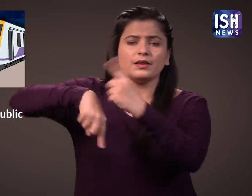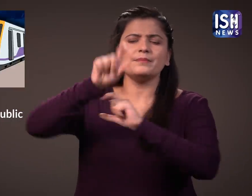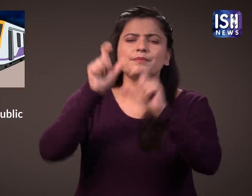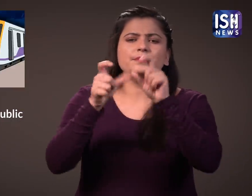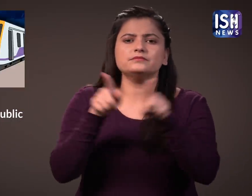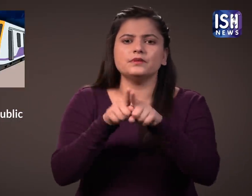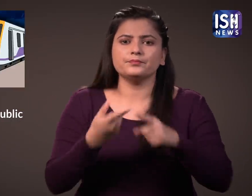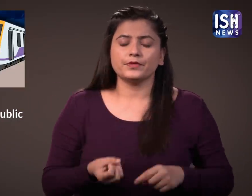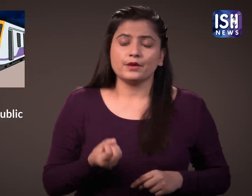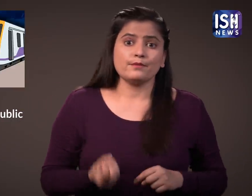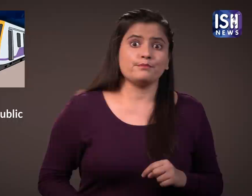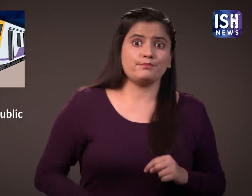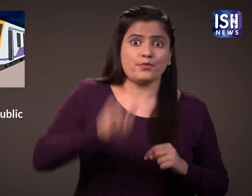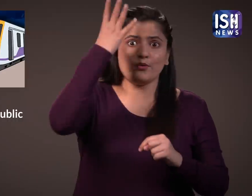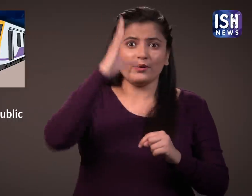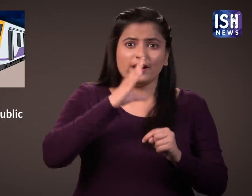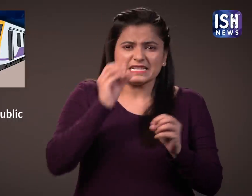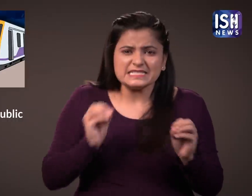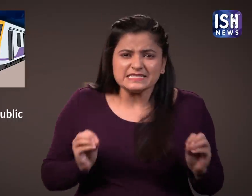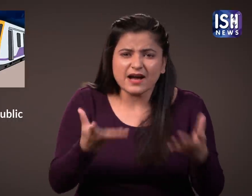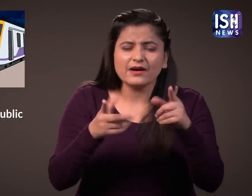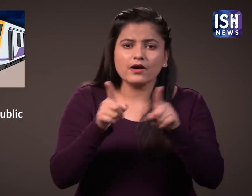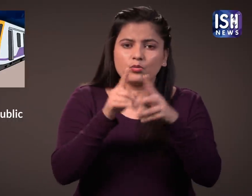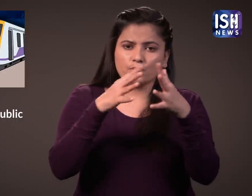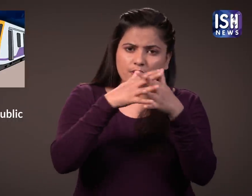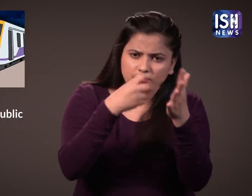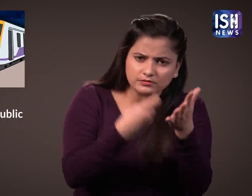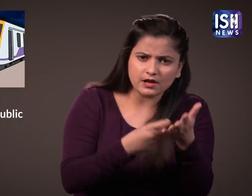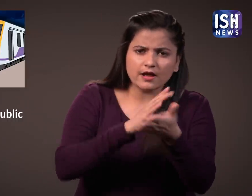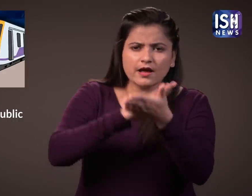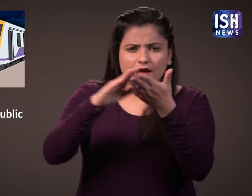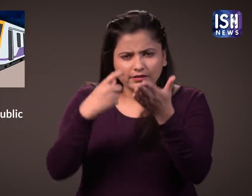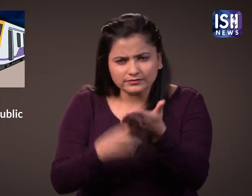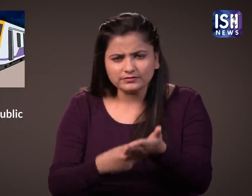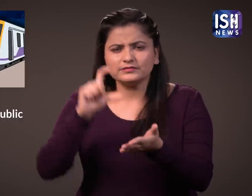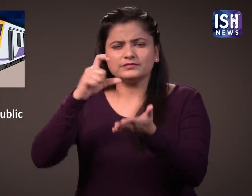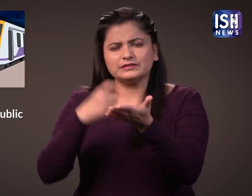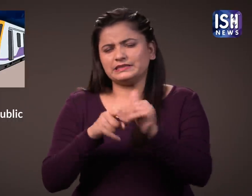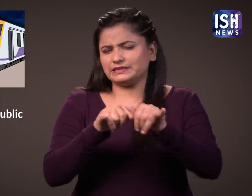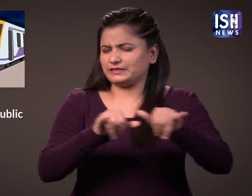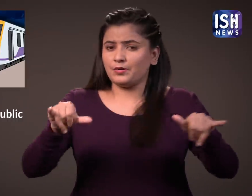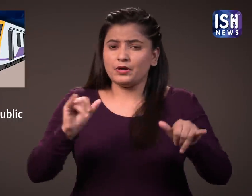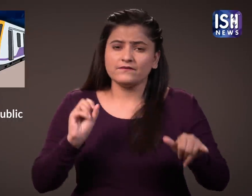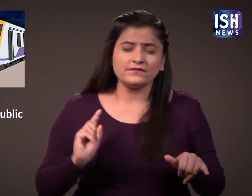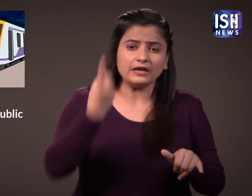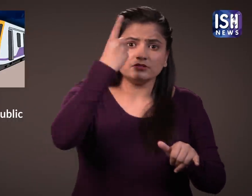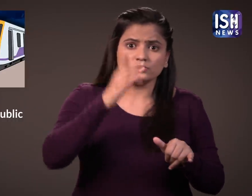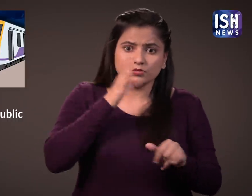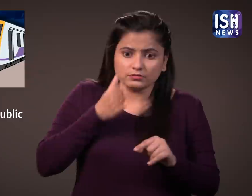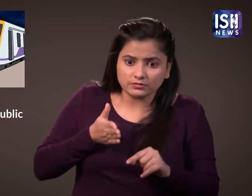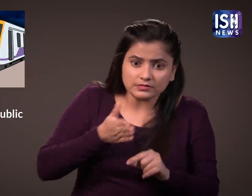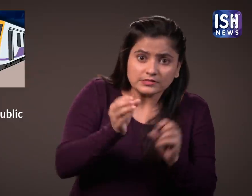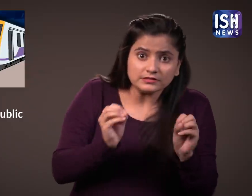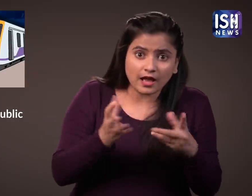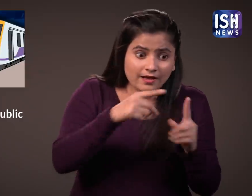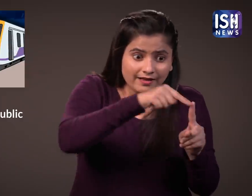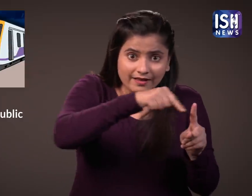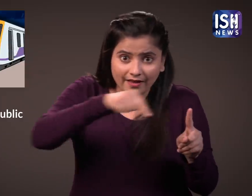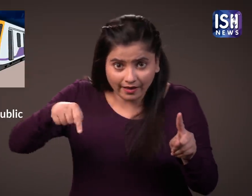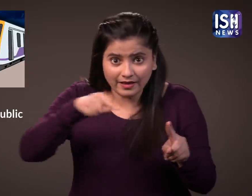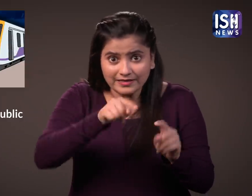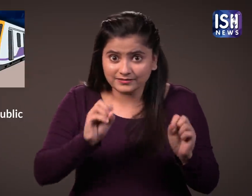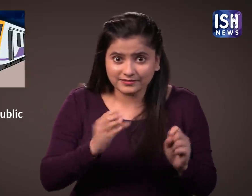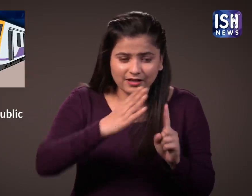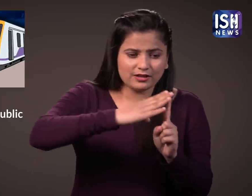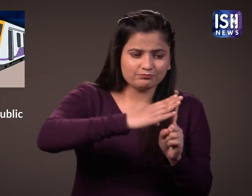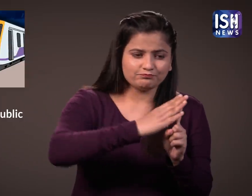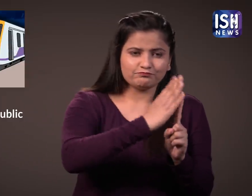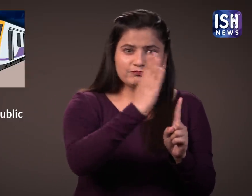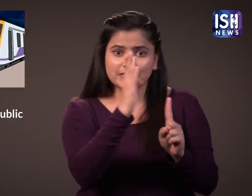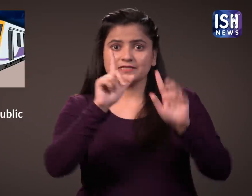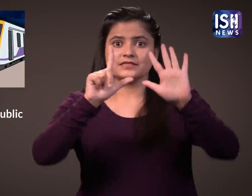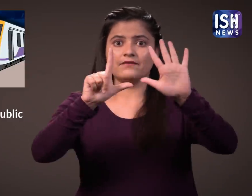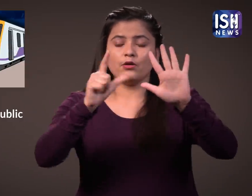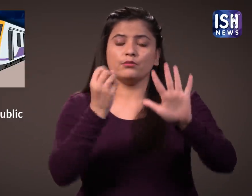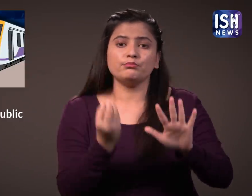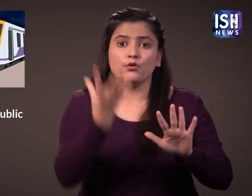From the start of the first local train service in Western, Harbour & Central lines till 7 am,